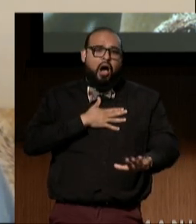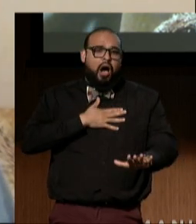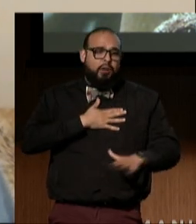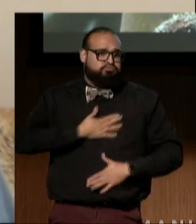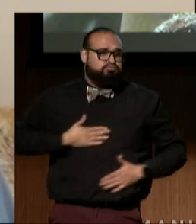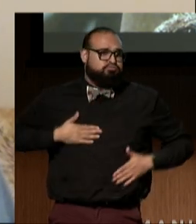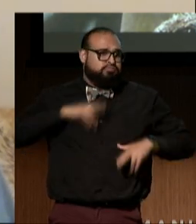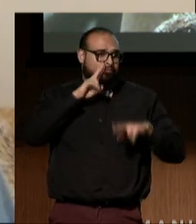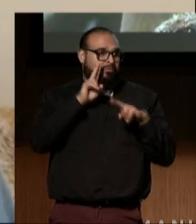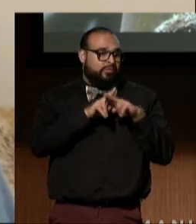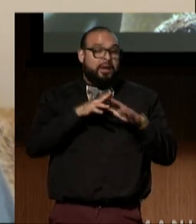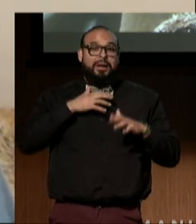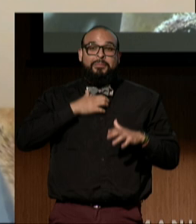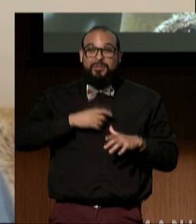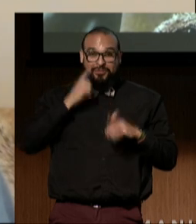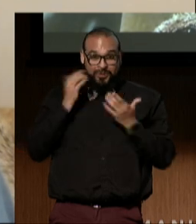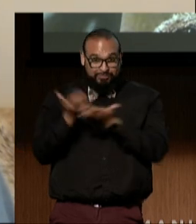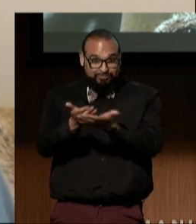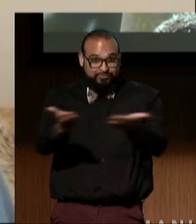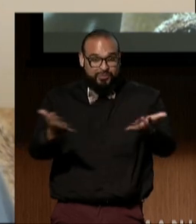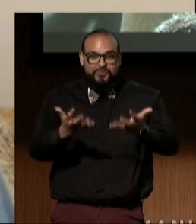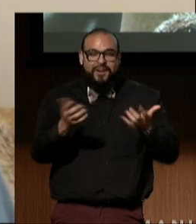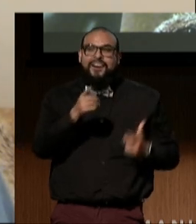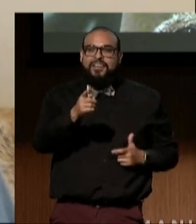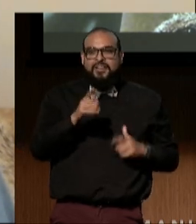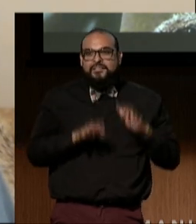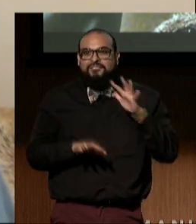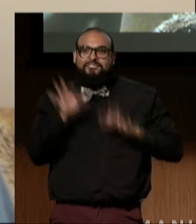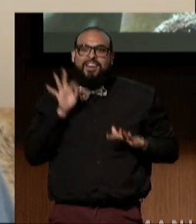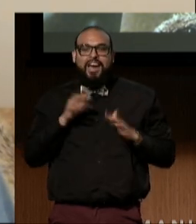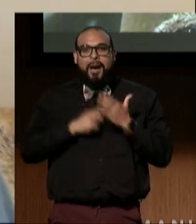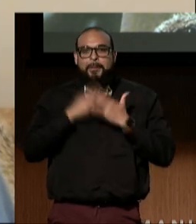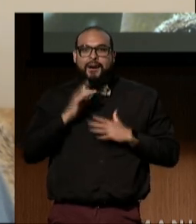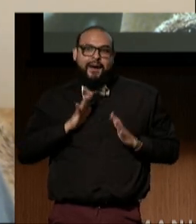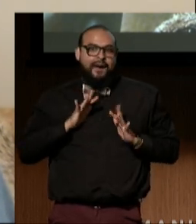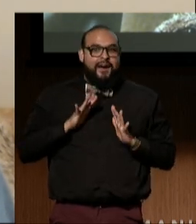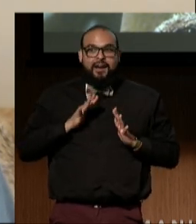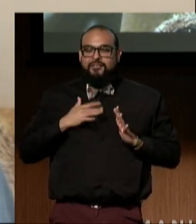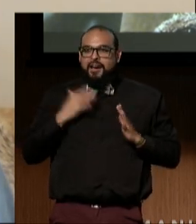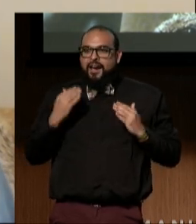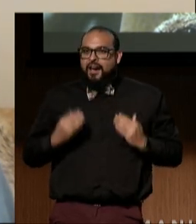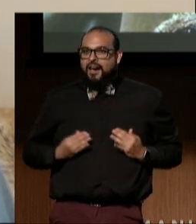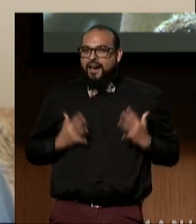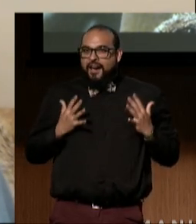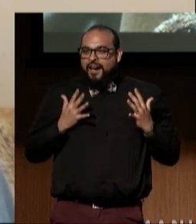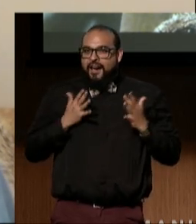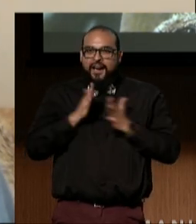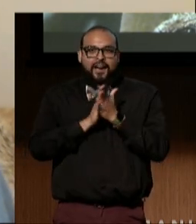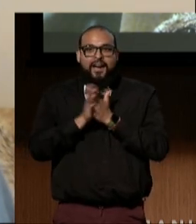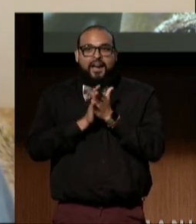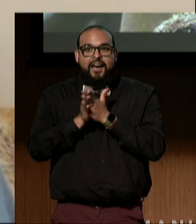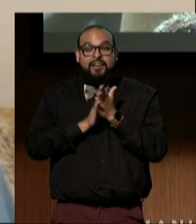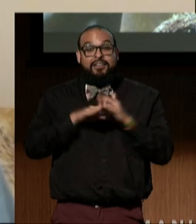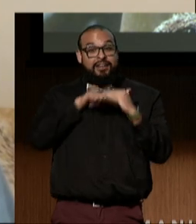So my wish for all of you is that you find projects like this that get you inspired. Accessibility is a team sport,